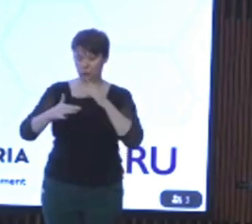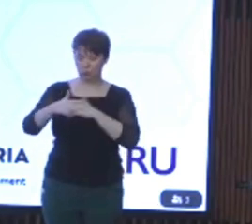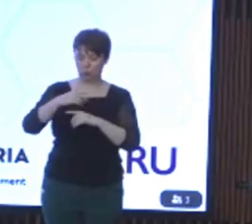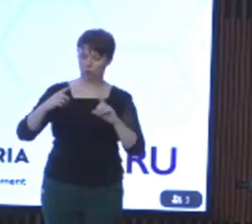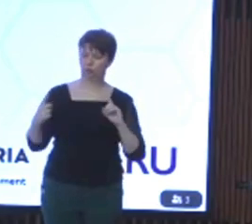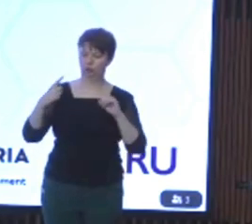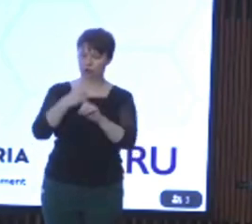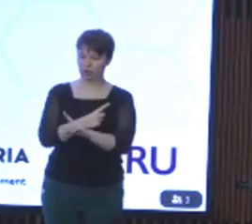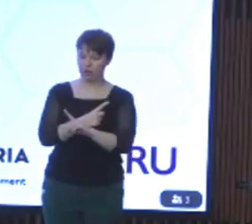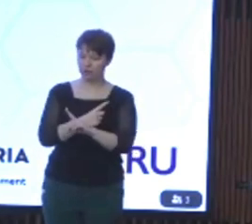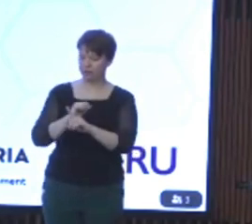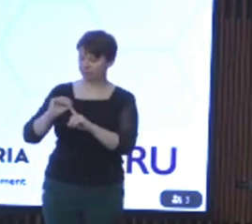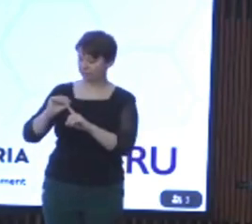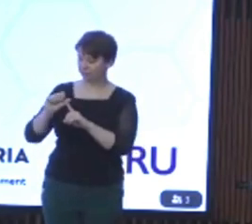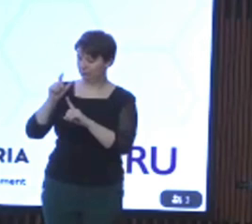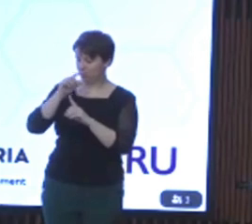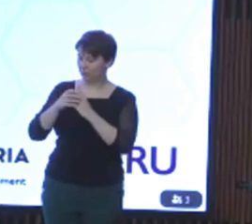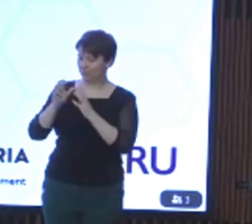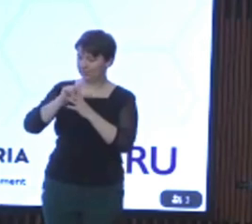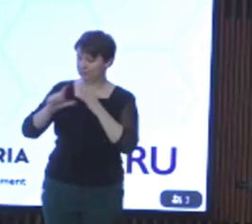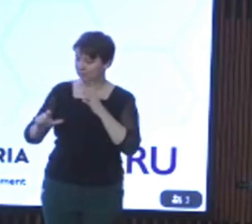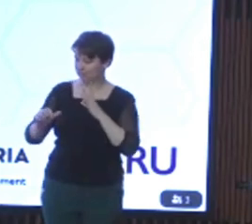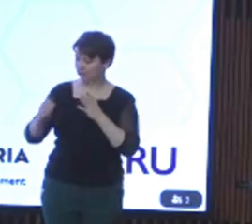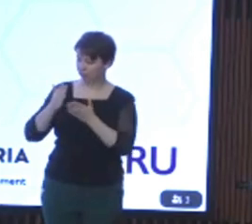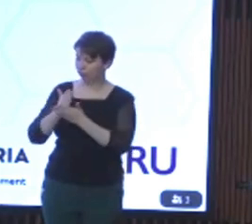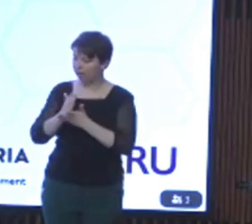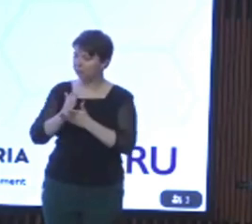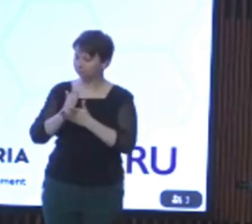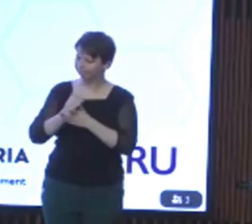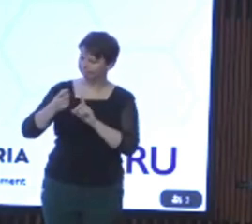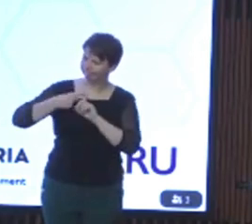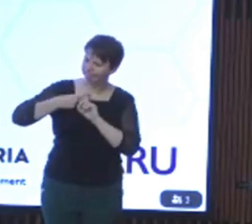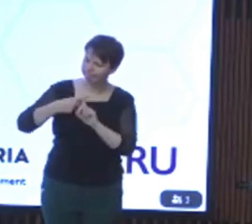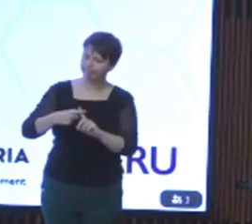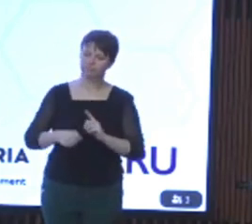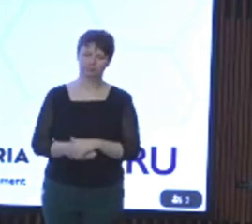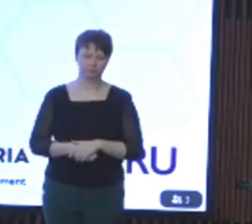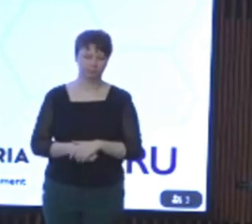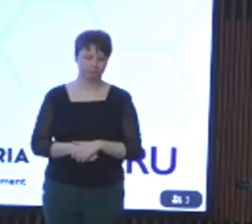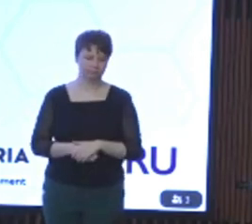collective rights and interests of people with disabilities are upheld. Supporting a strong and